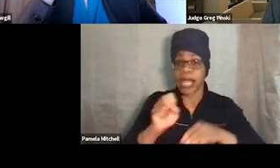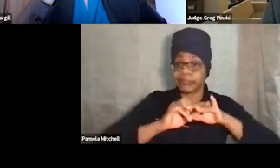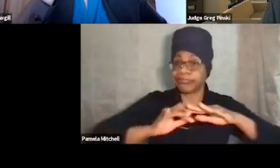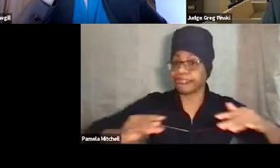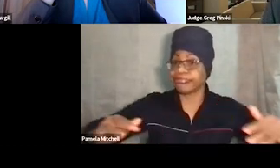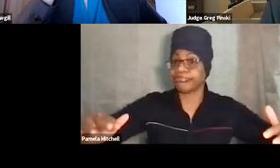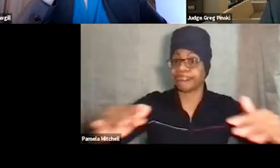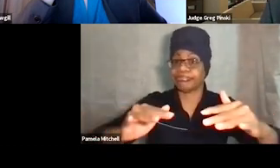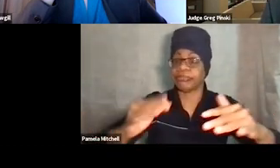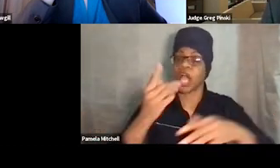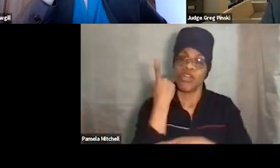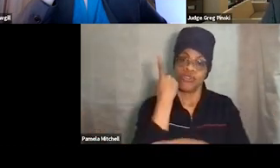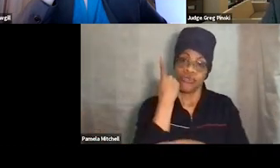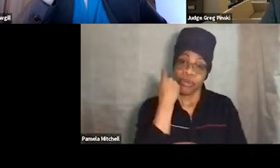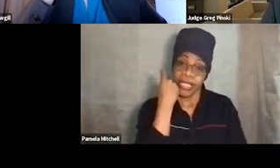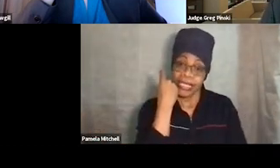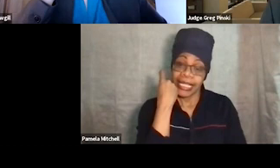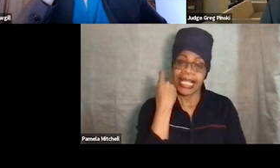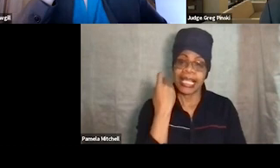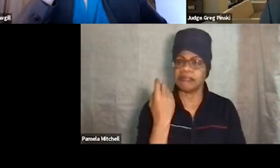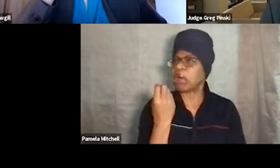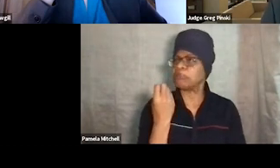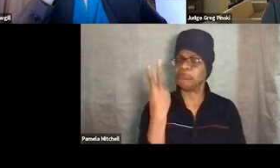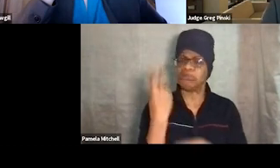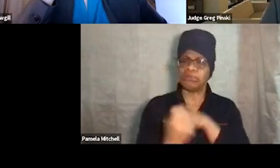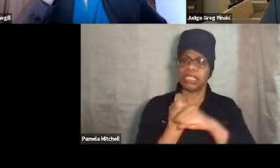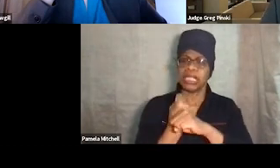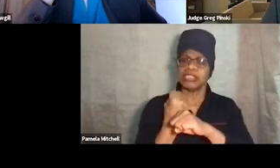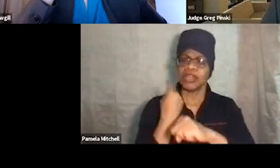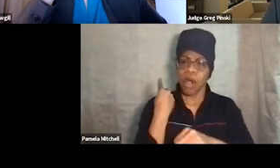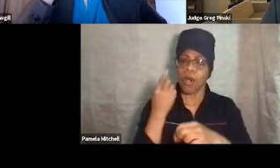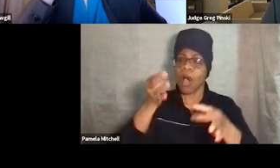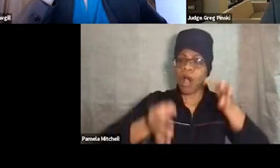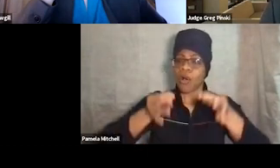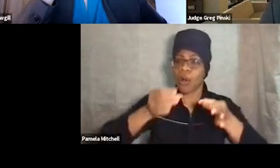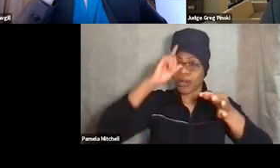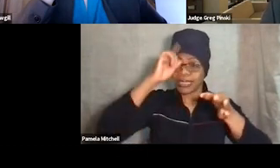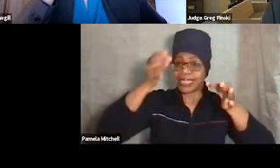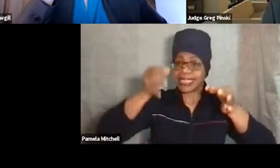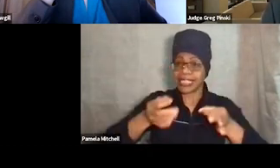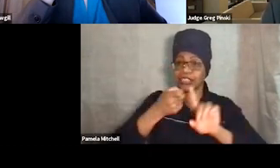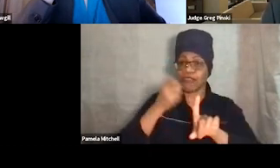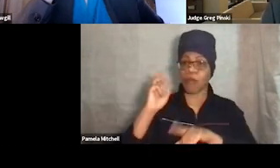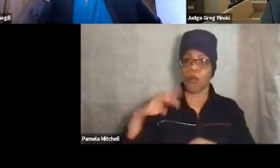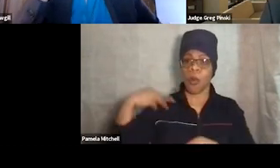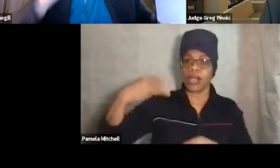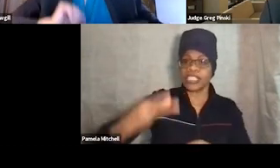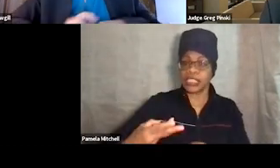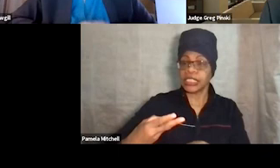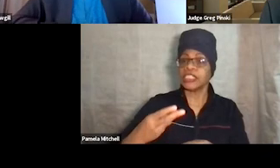There was recently, within the last two years, a reported decision out of the Washington Court of Appeals.